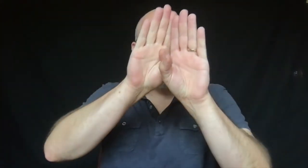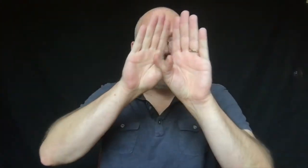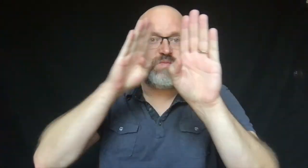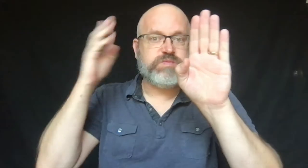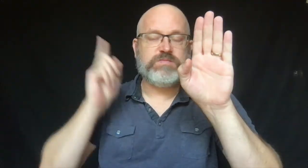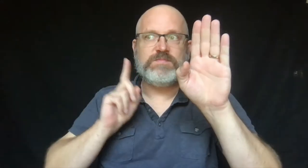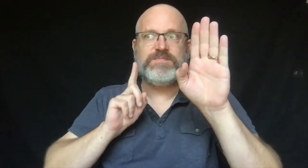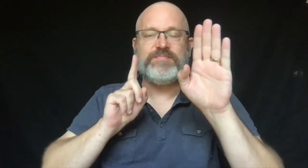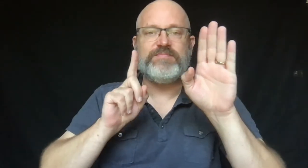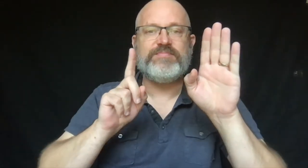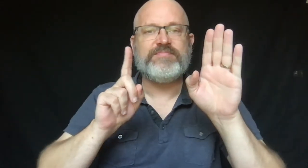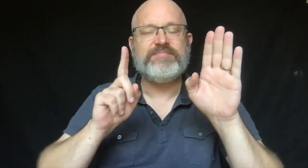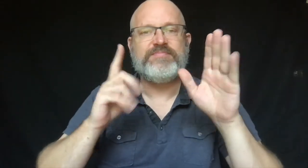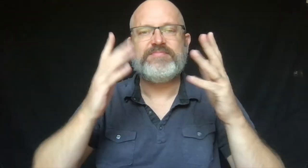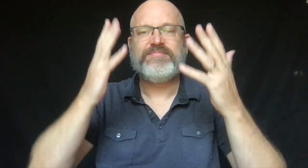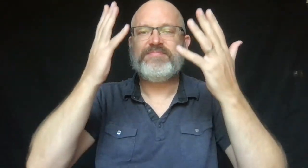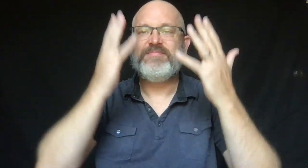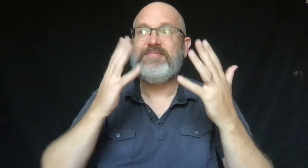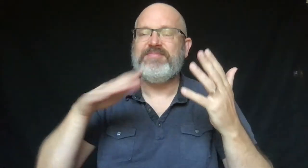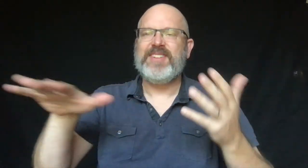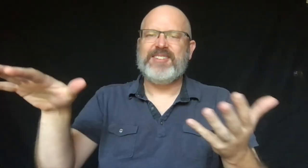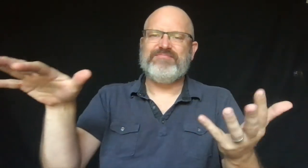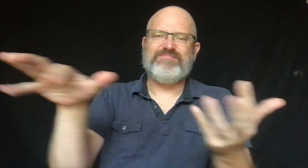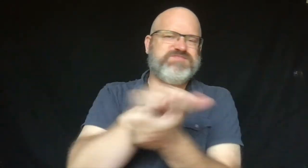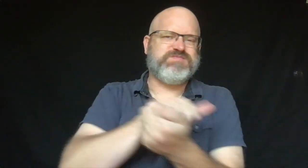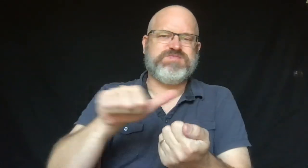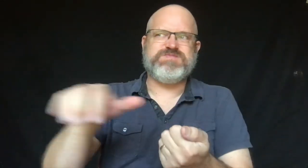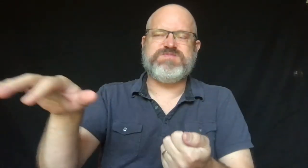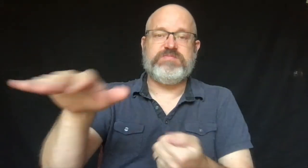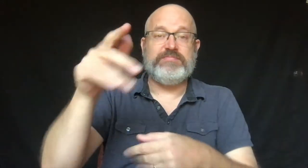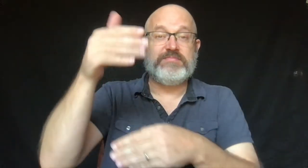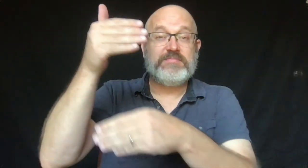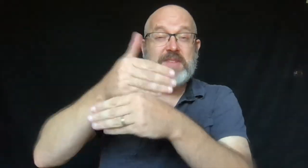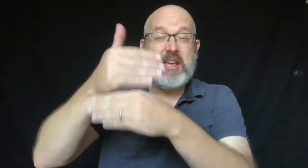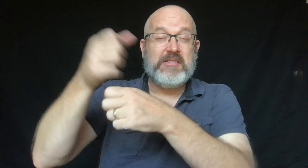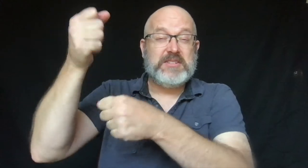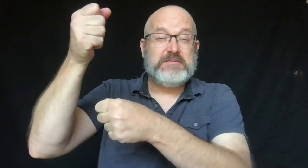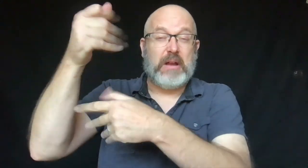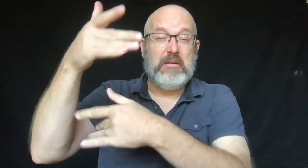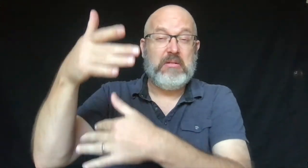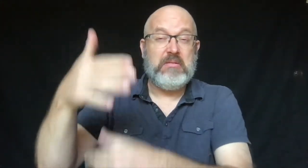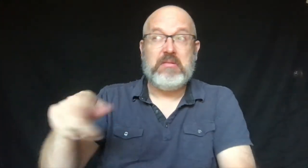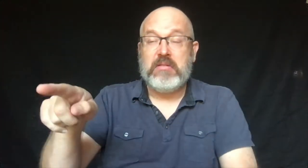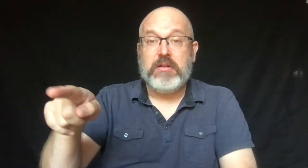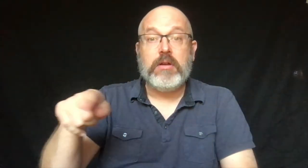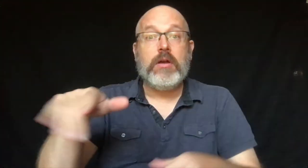The tornado was over, but it was sad to see the damage it had done.